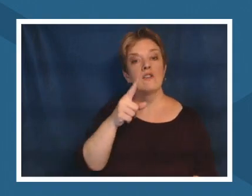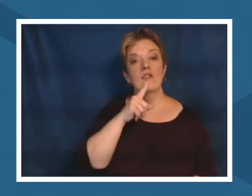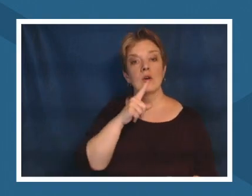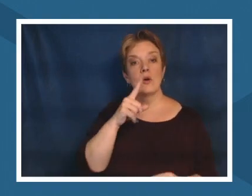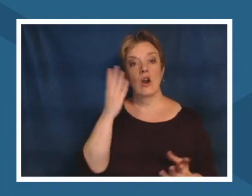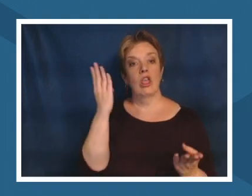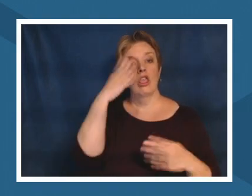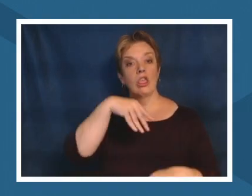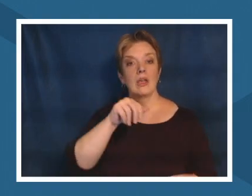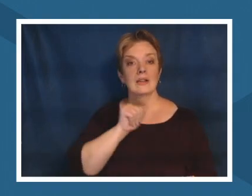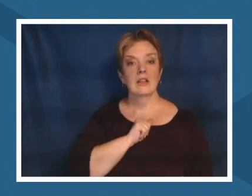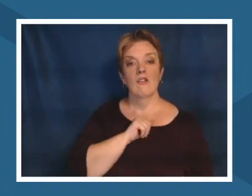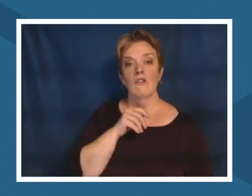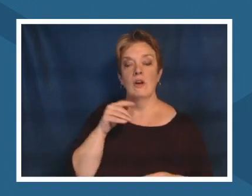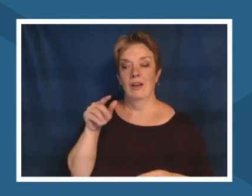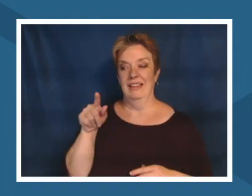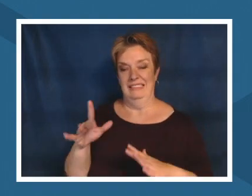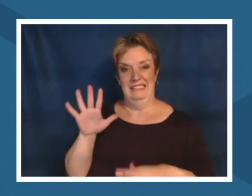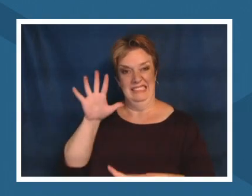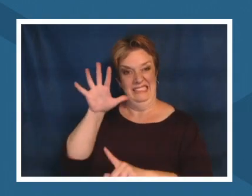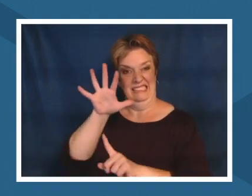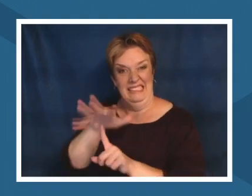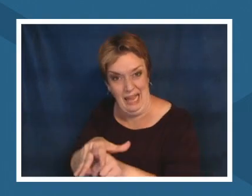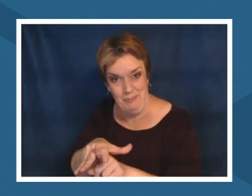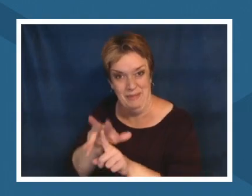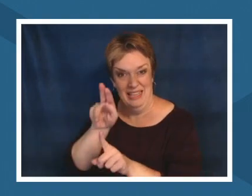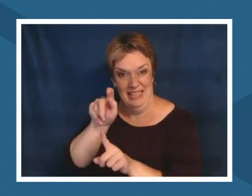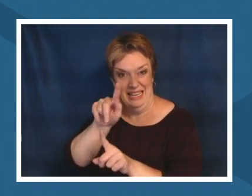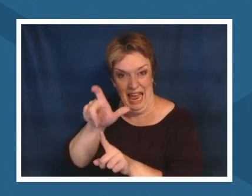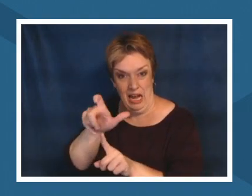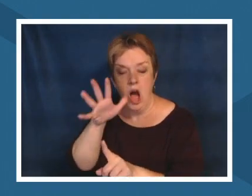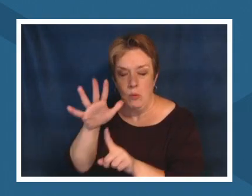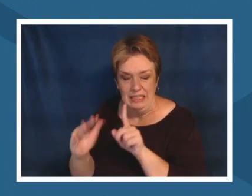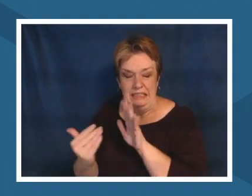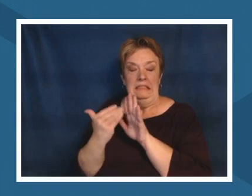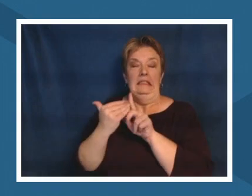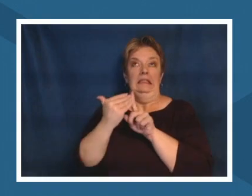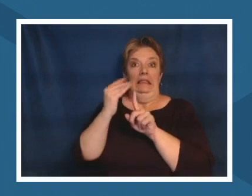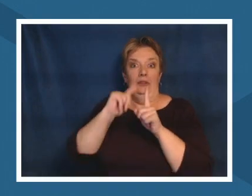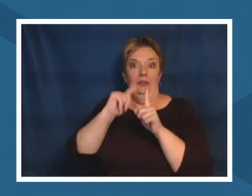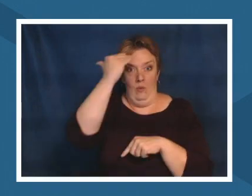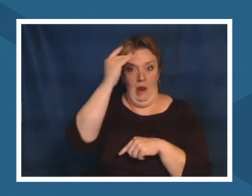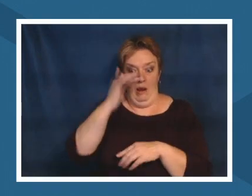and and so i think it comes down to